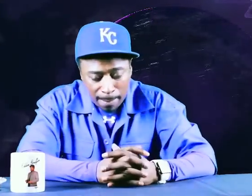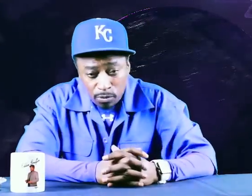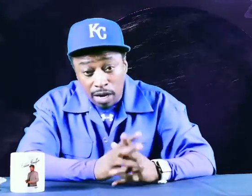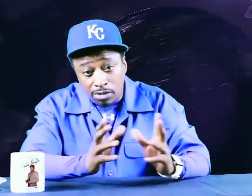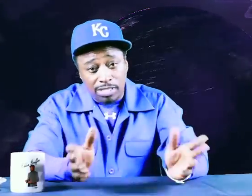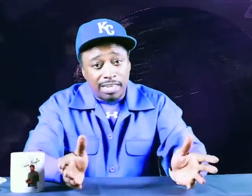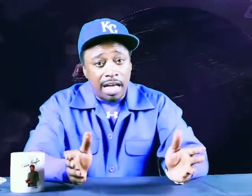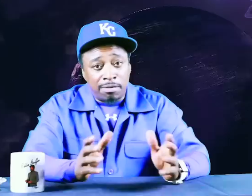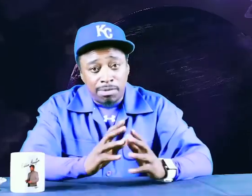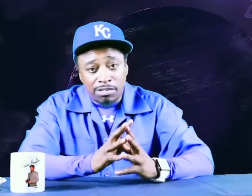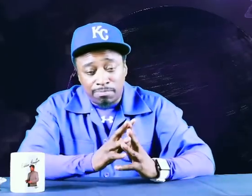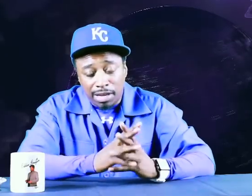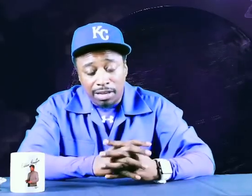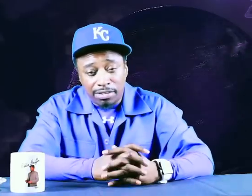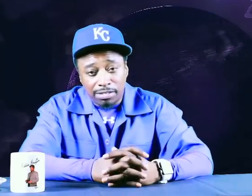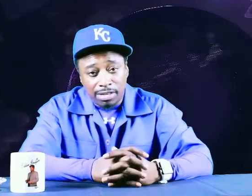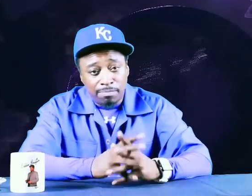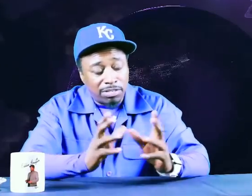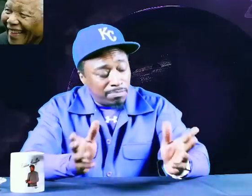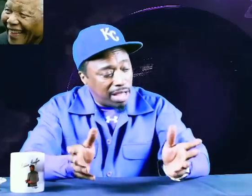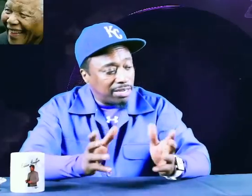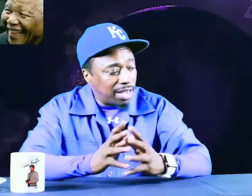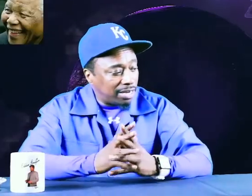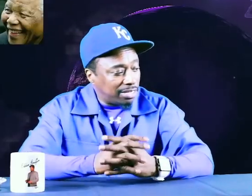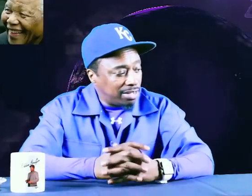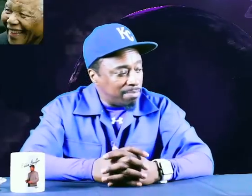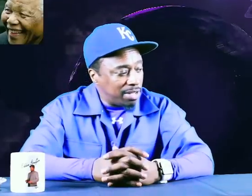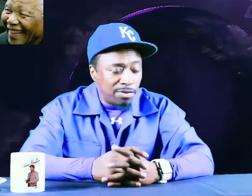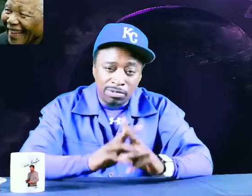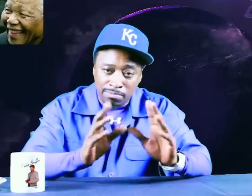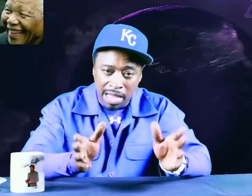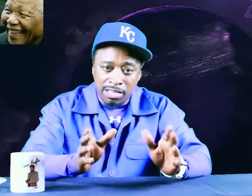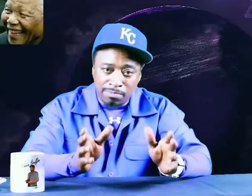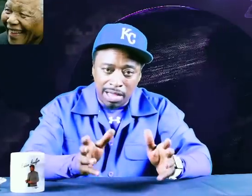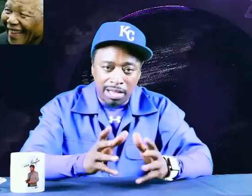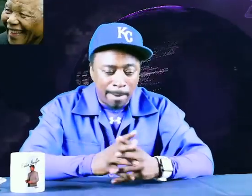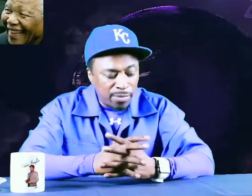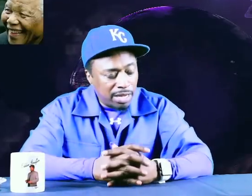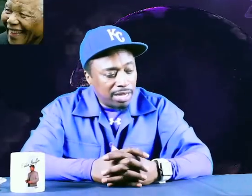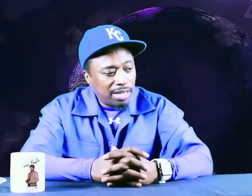We lost a giant amongst the men. Nelson Mandela. He was a mans man.